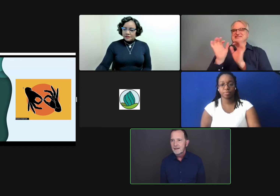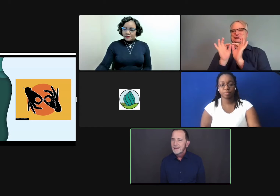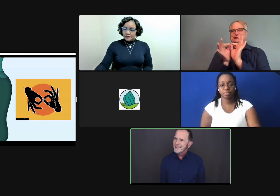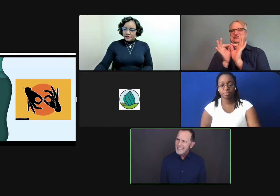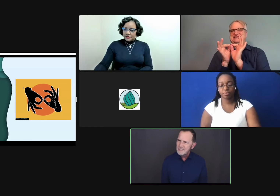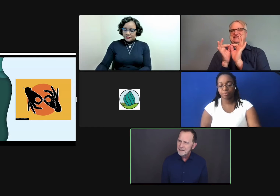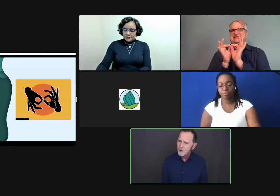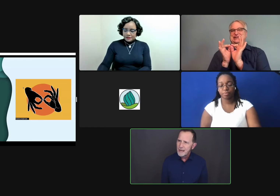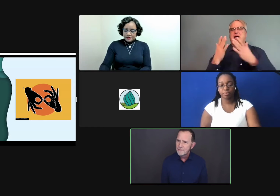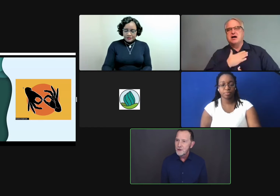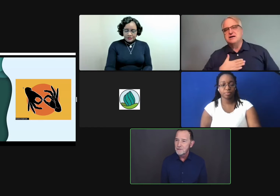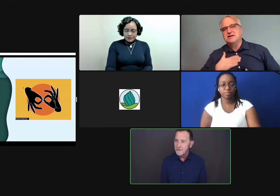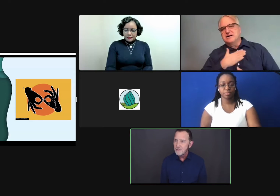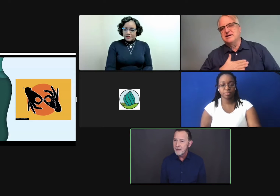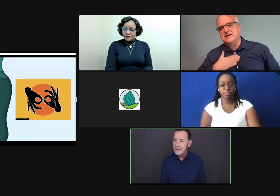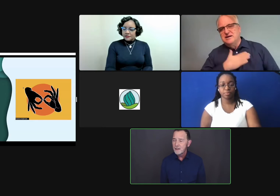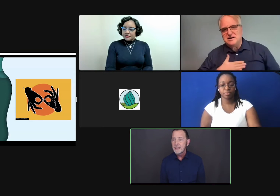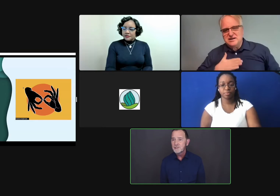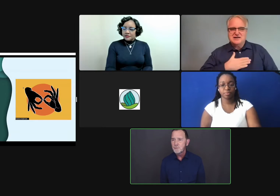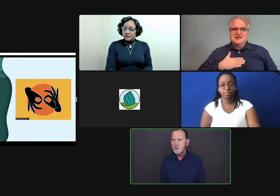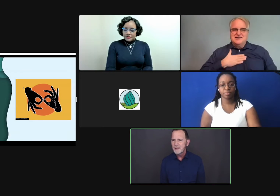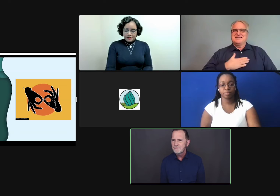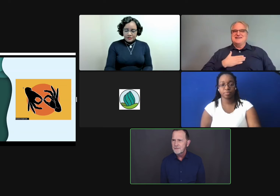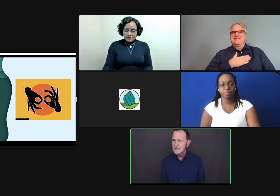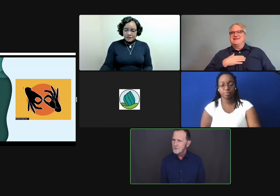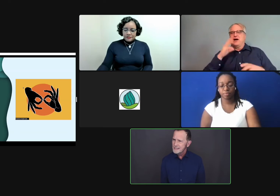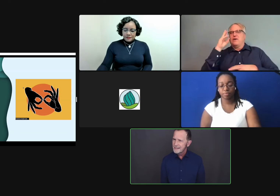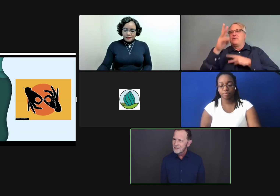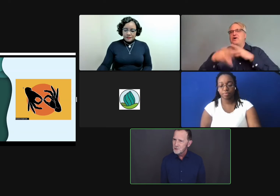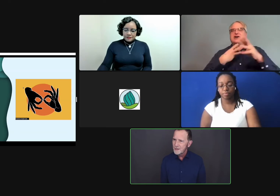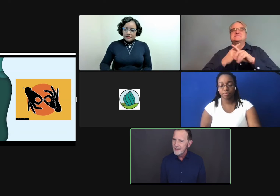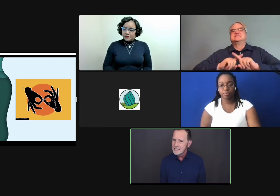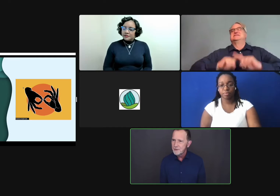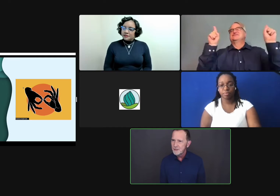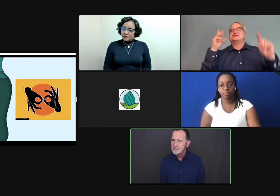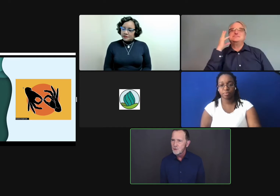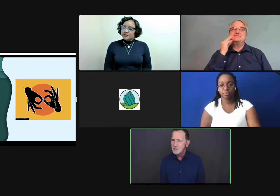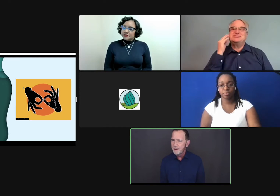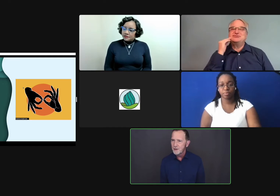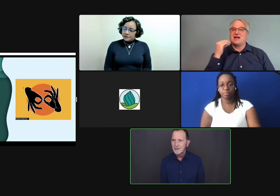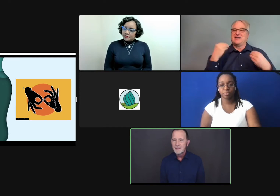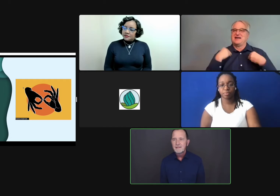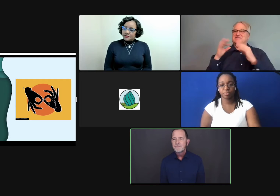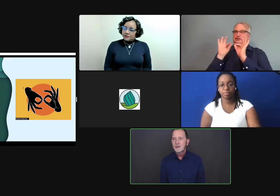Occasionally, though, I'd have a very good friend of mine there as my interpreter. And for some reason, I enjoyed that experience so much better.